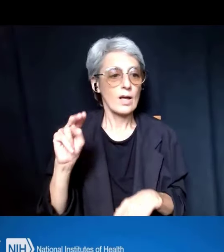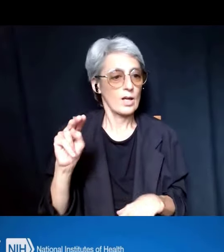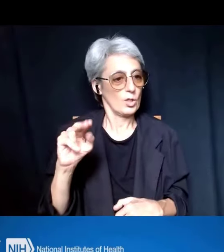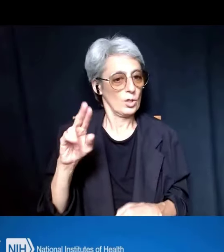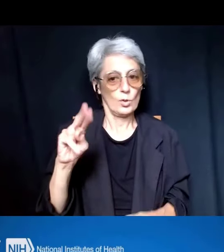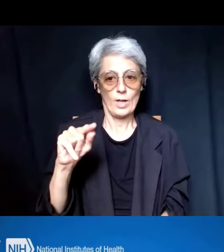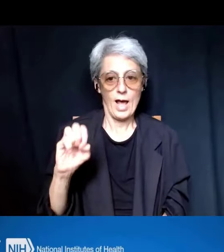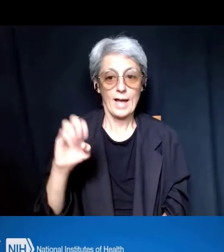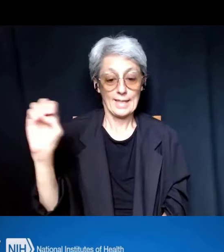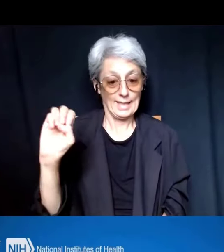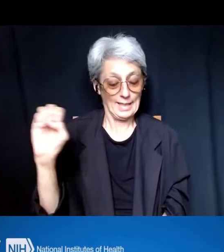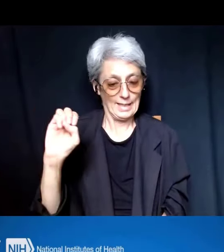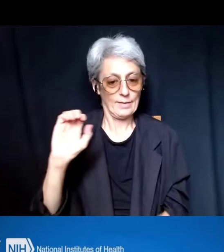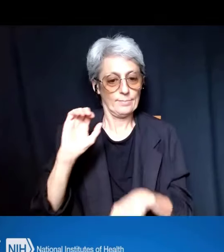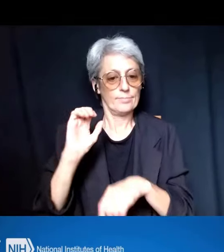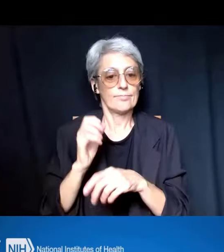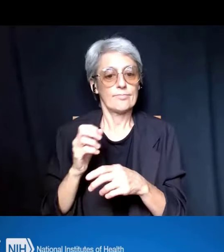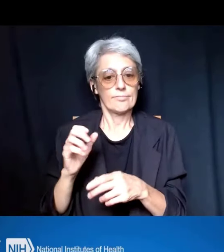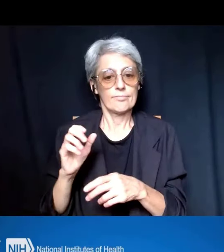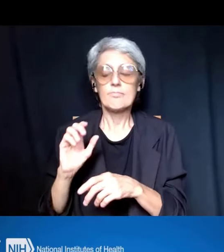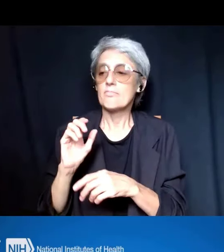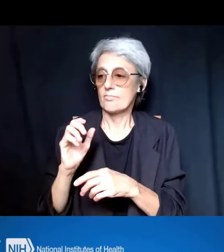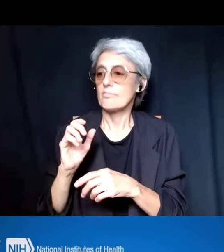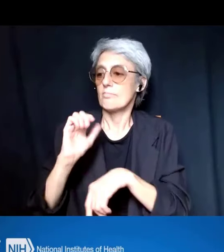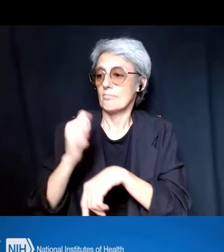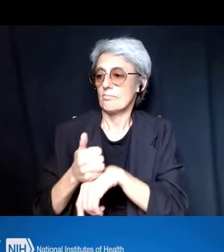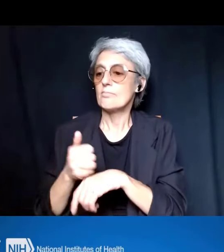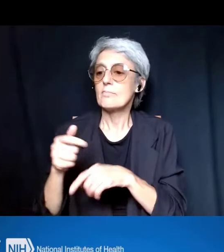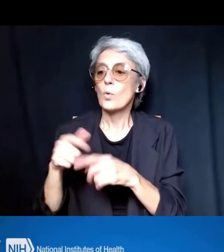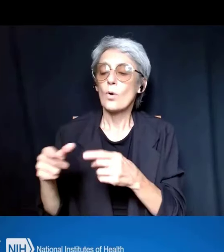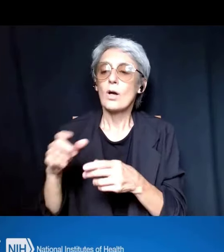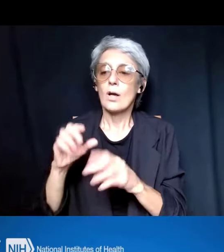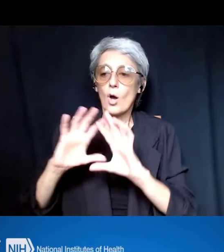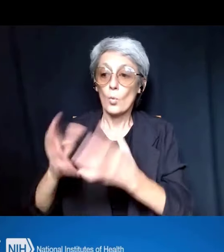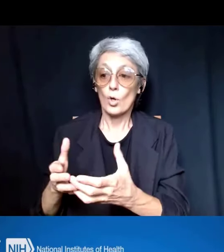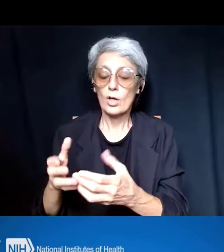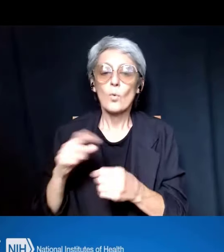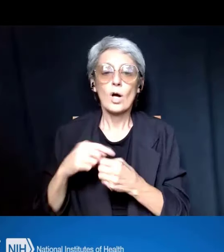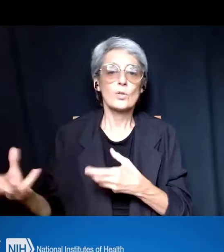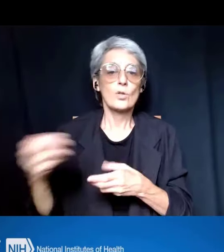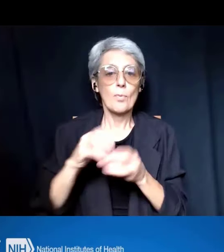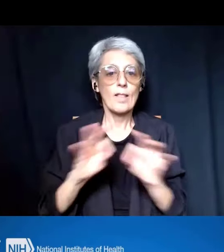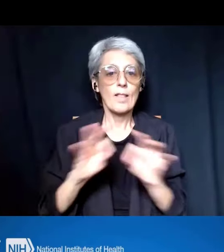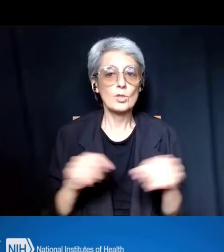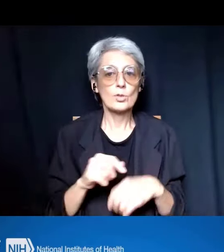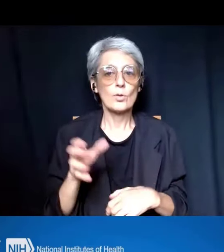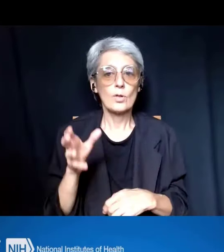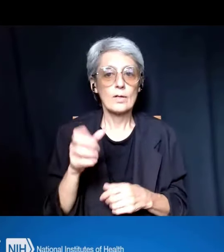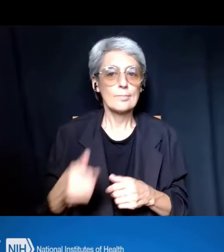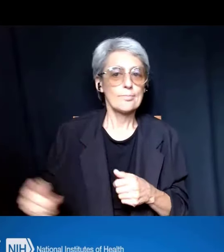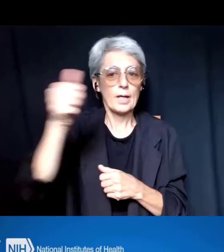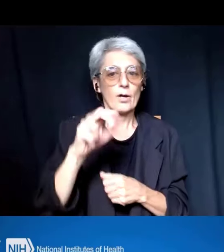to further incorporate language into NIH's parent NOFOs, to strengthen mentoring opportunities.